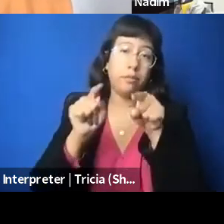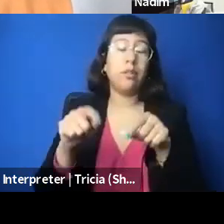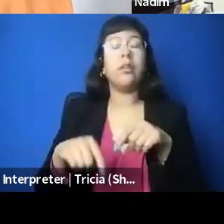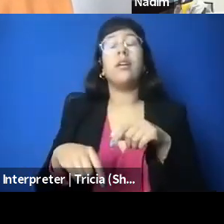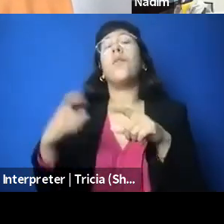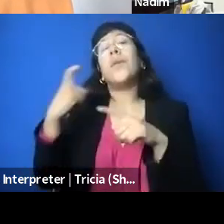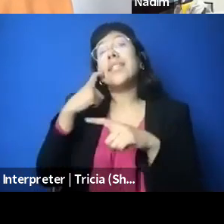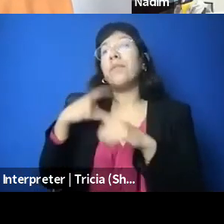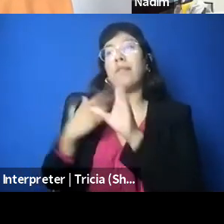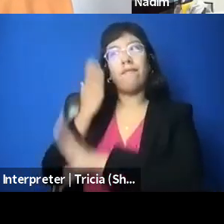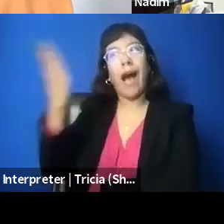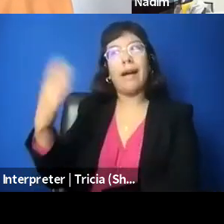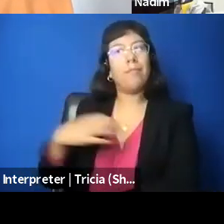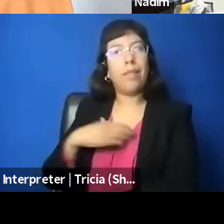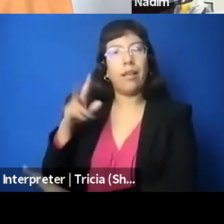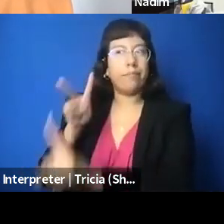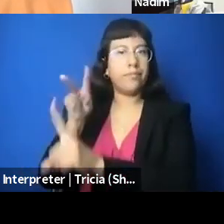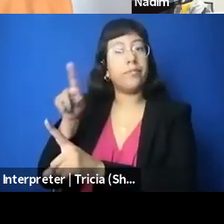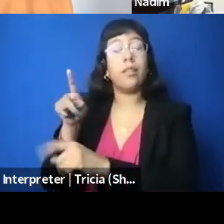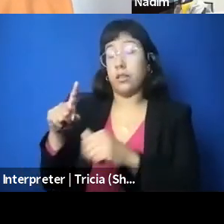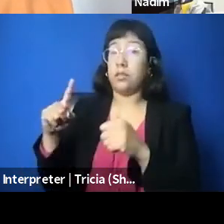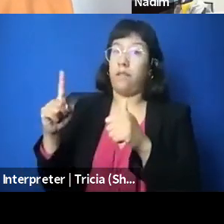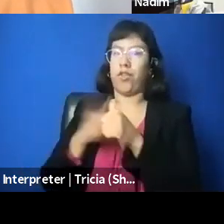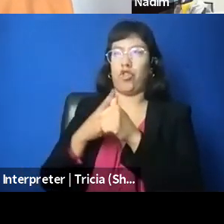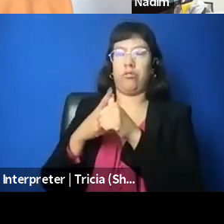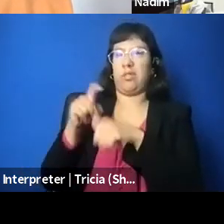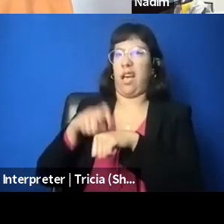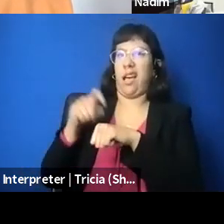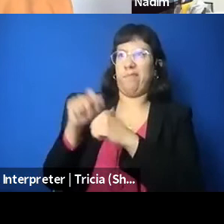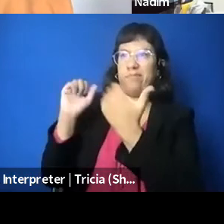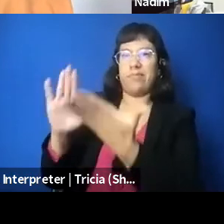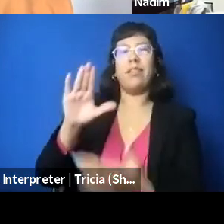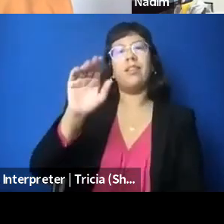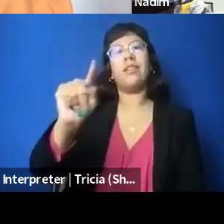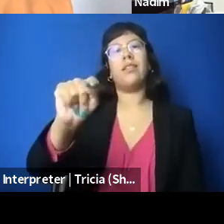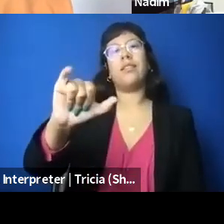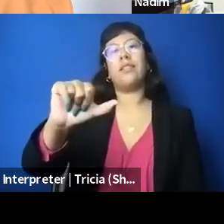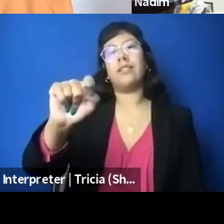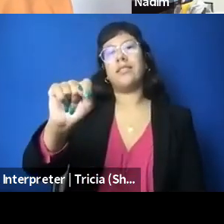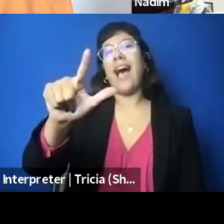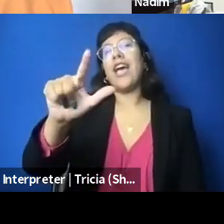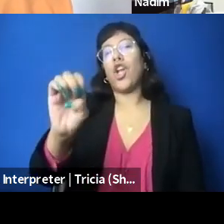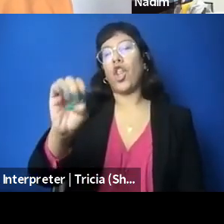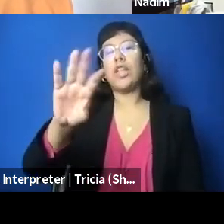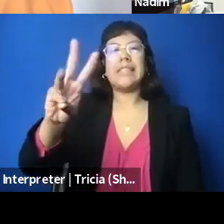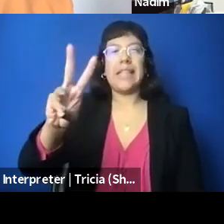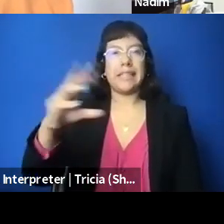it was actually the first of its kind, a Title VI complaint alleging anti-Palestinian hostile environment.